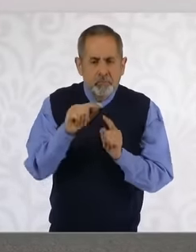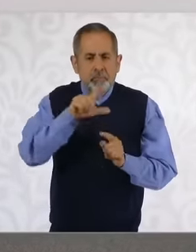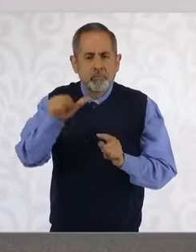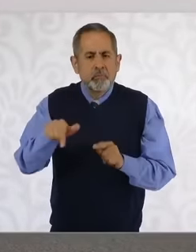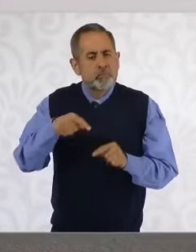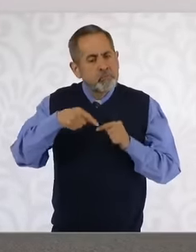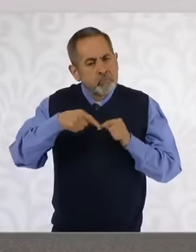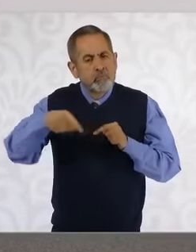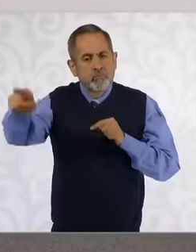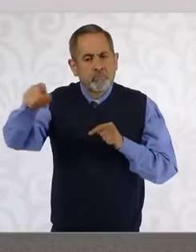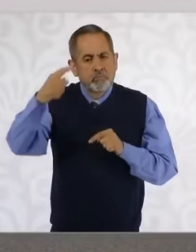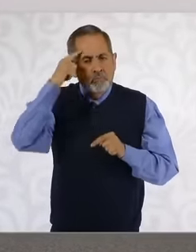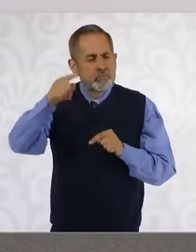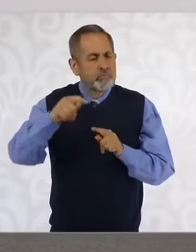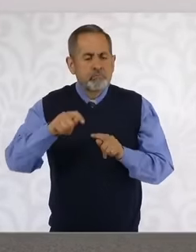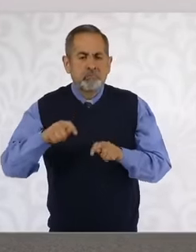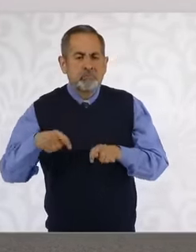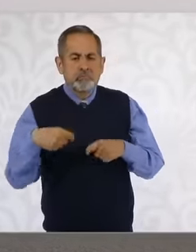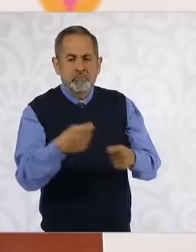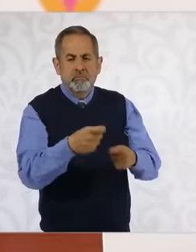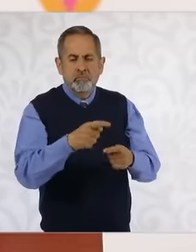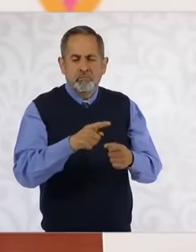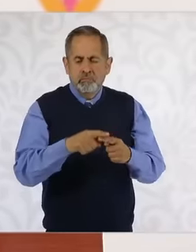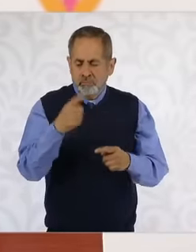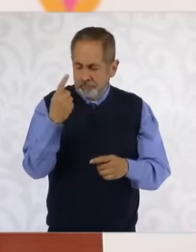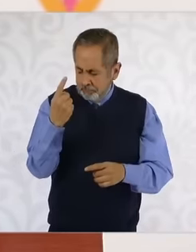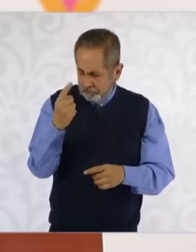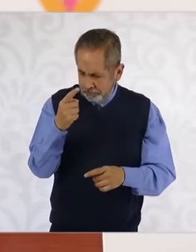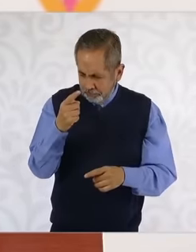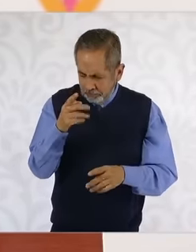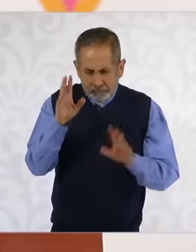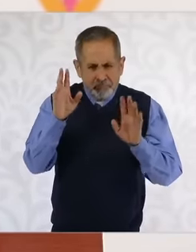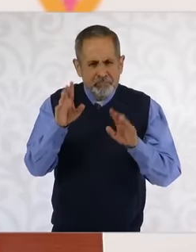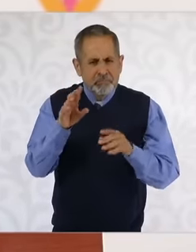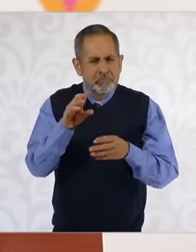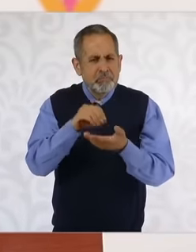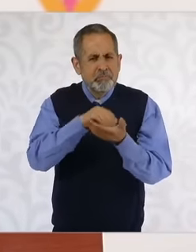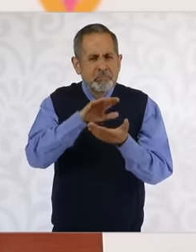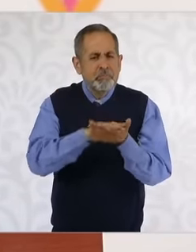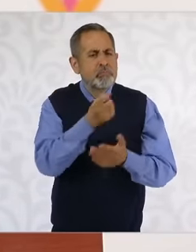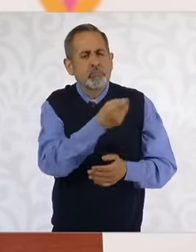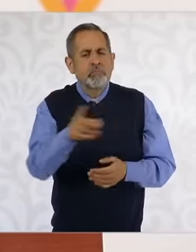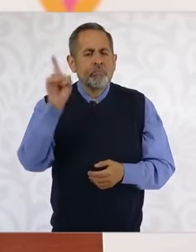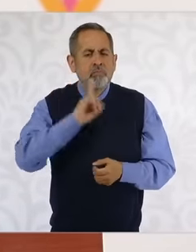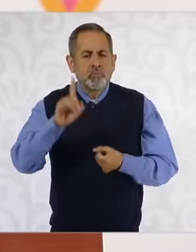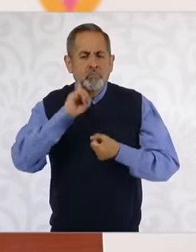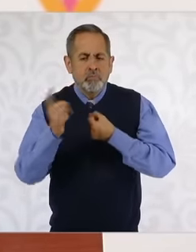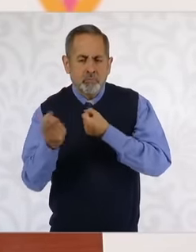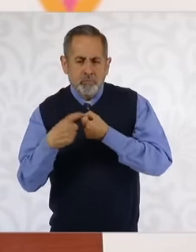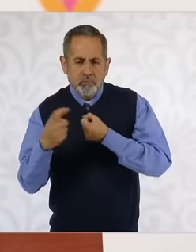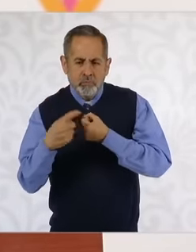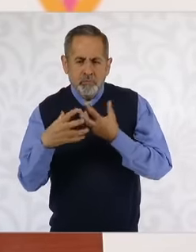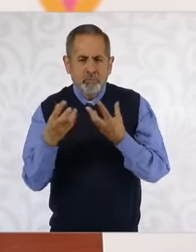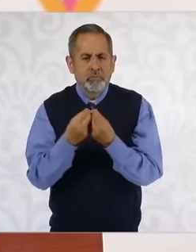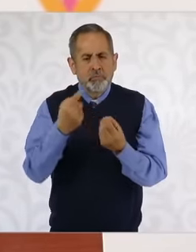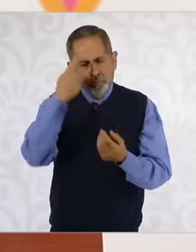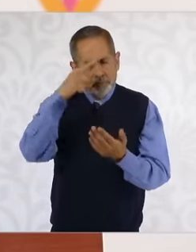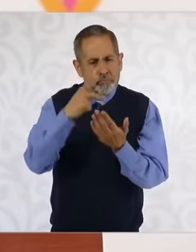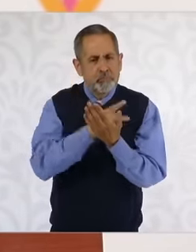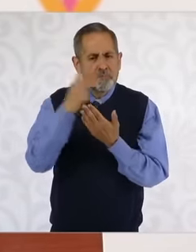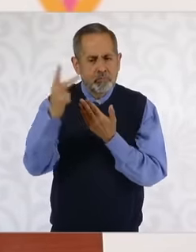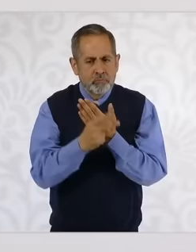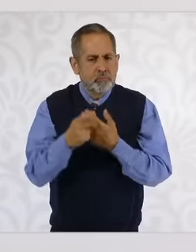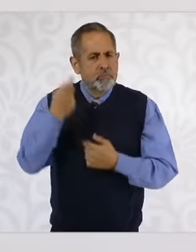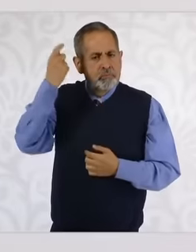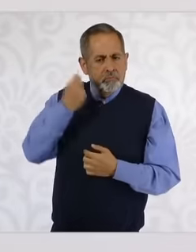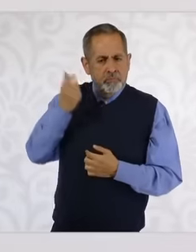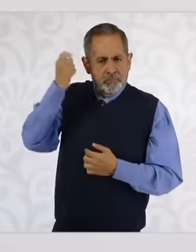delivery of Bueno, a registration of women for the pension program